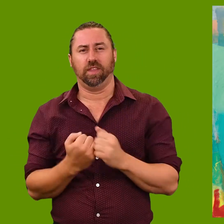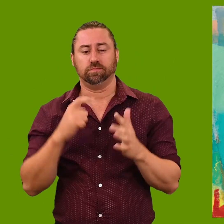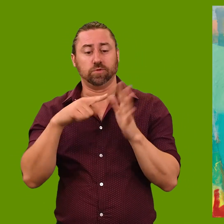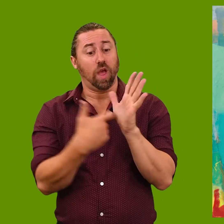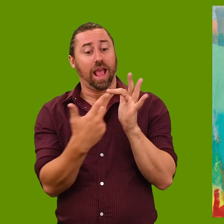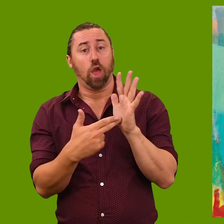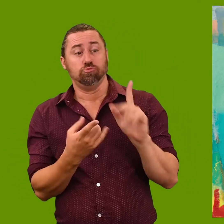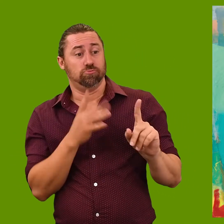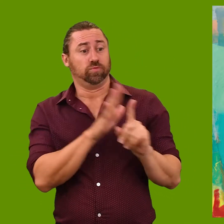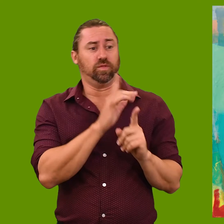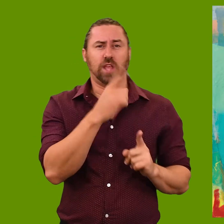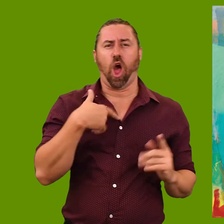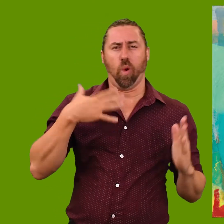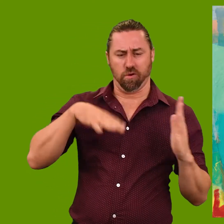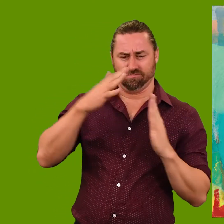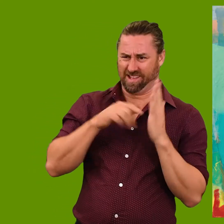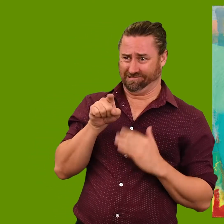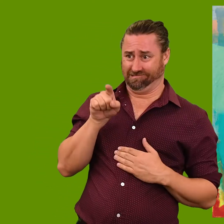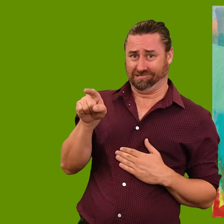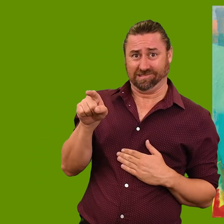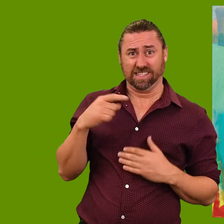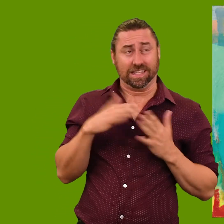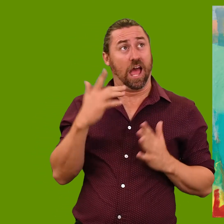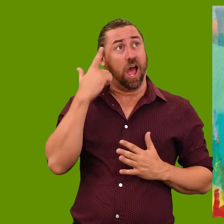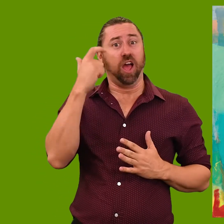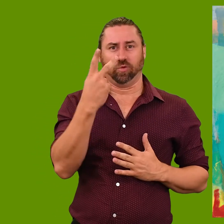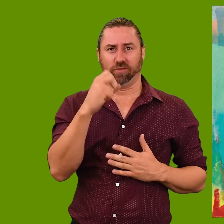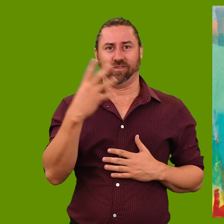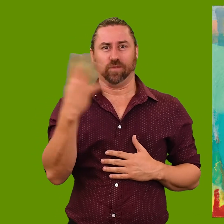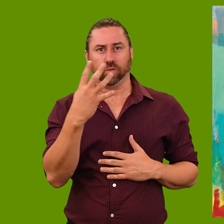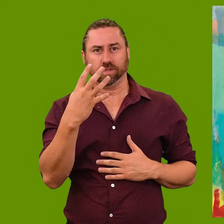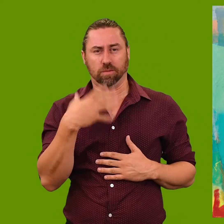Karen Black says: ‘I’d wanted to paint Madonna since 2014 after seeing her